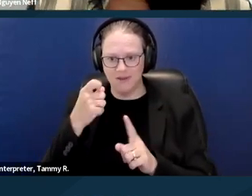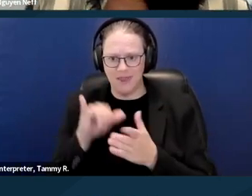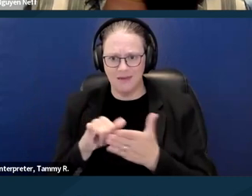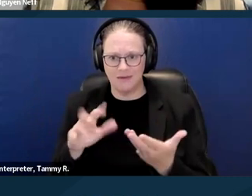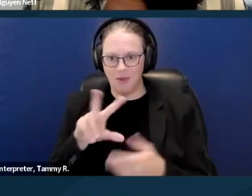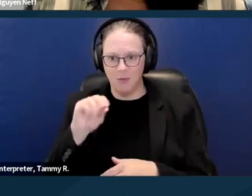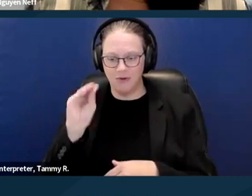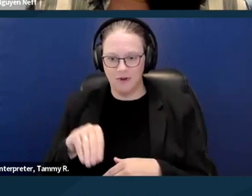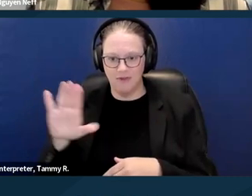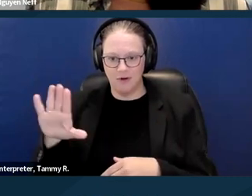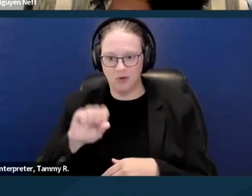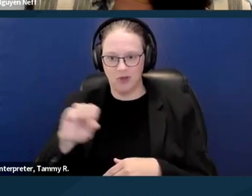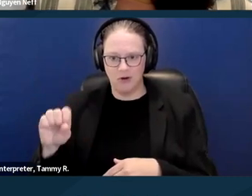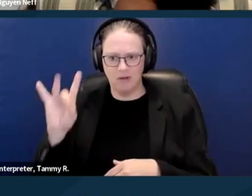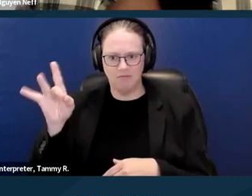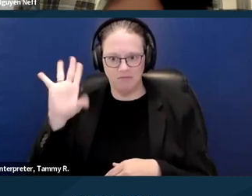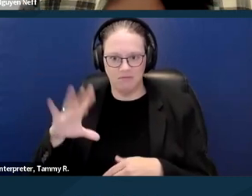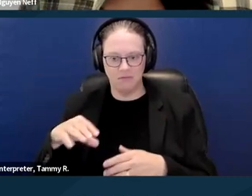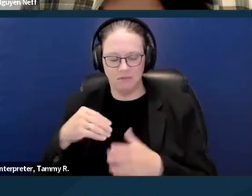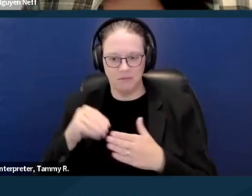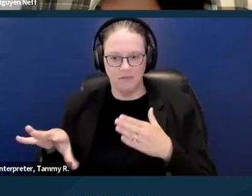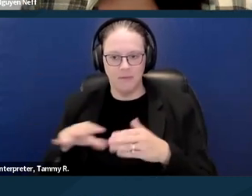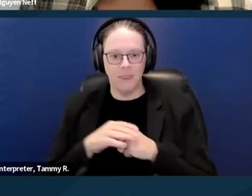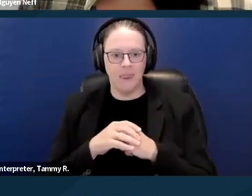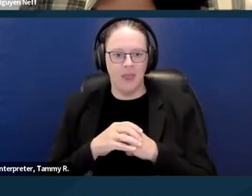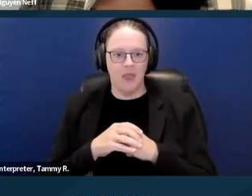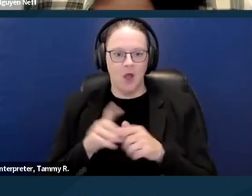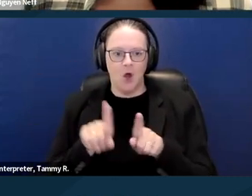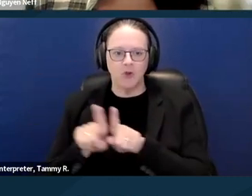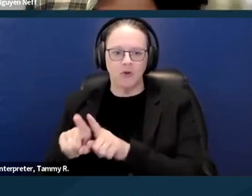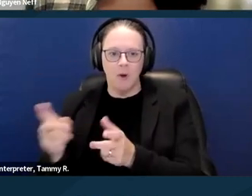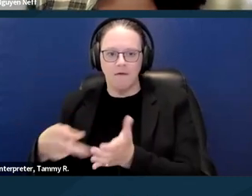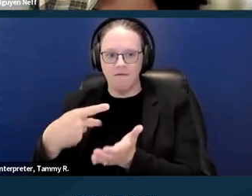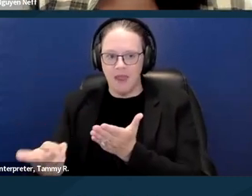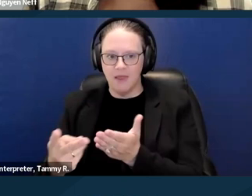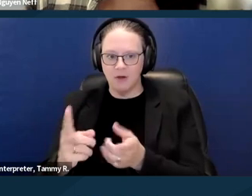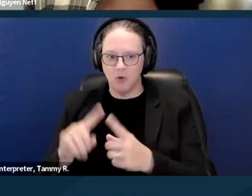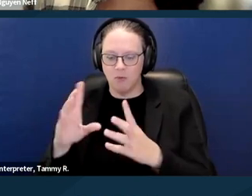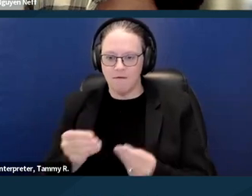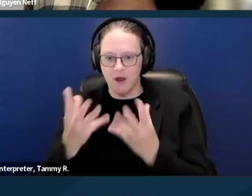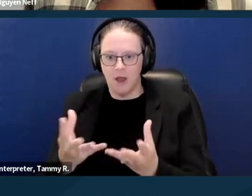Again failing to provide a reasonable accommodation. Now when we're talking about this in the context of an unlawful detainer,